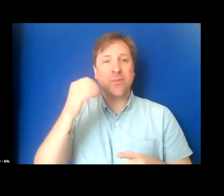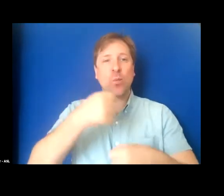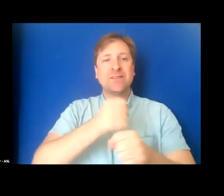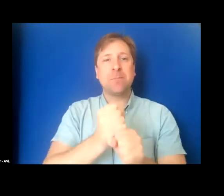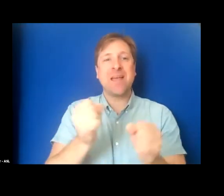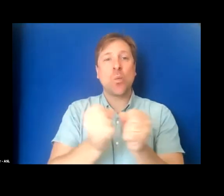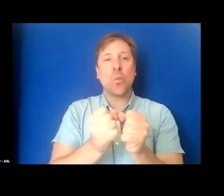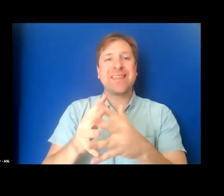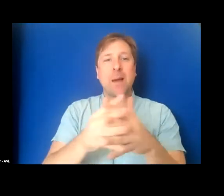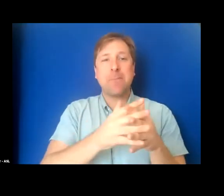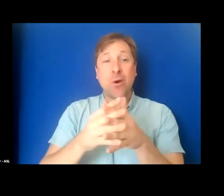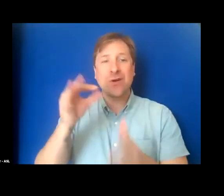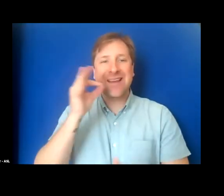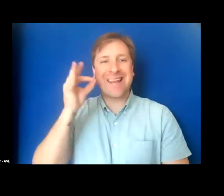and Full Spectrum Features a few years ago.